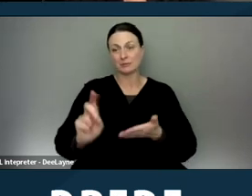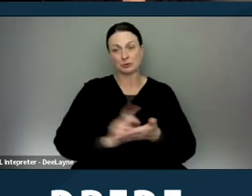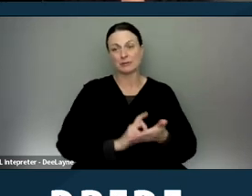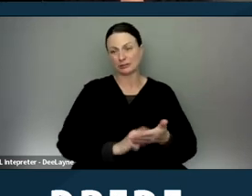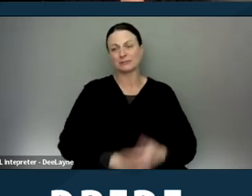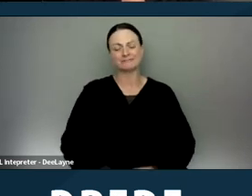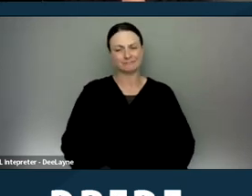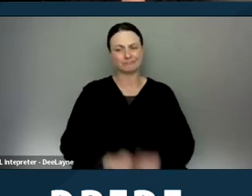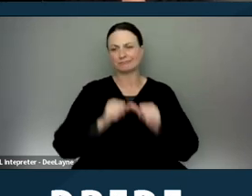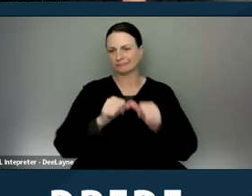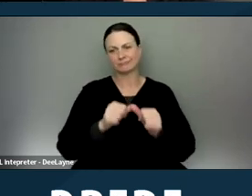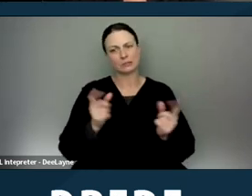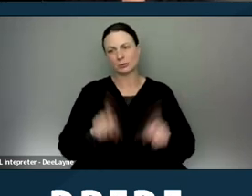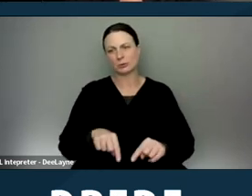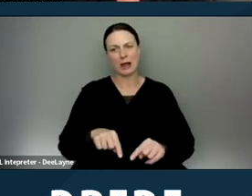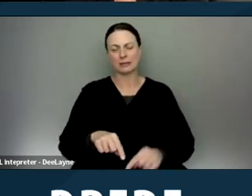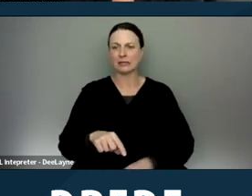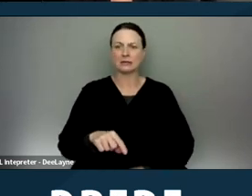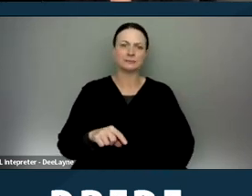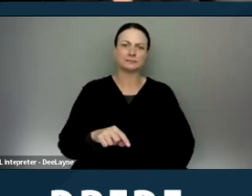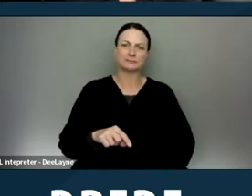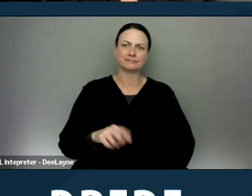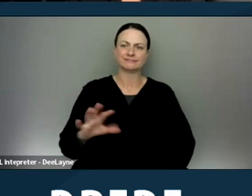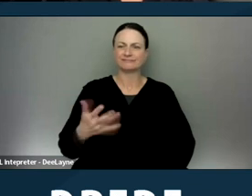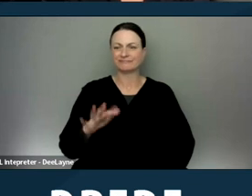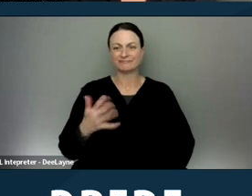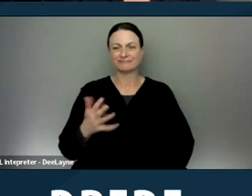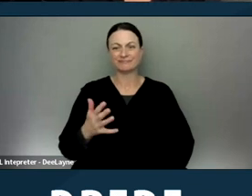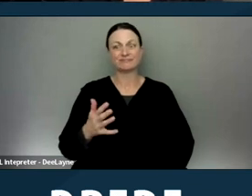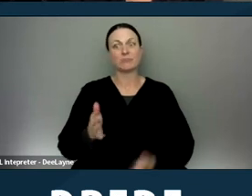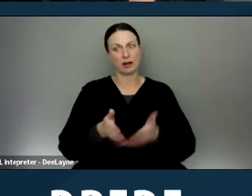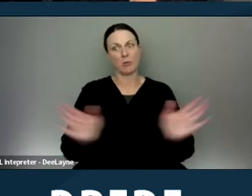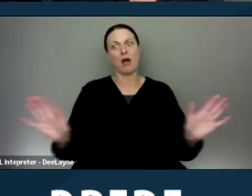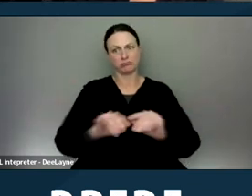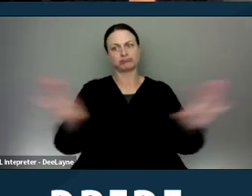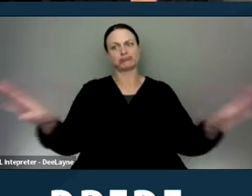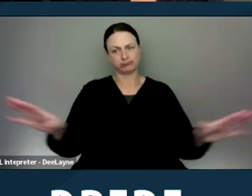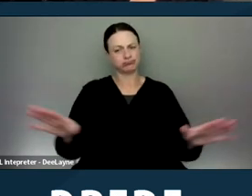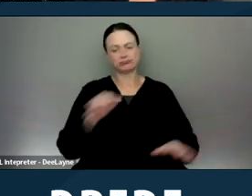continue to happen on a pretty wide basis. Next slide.